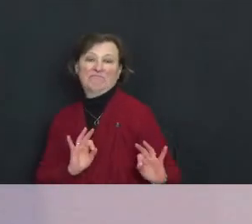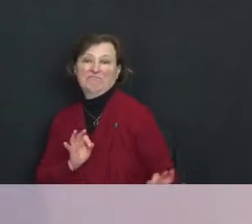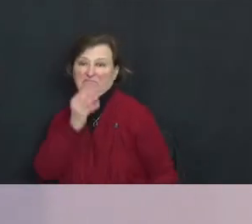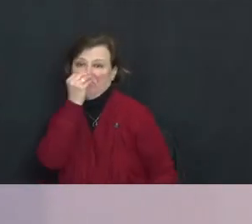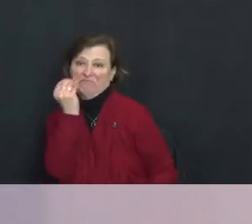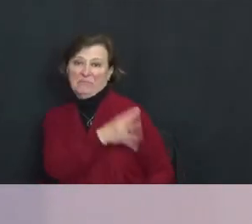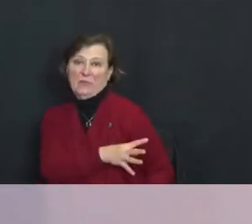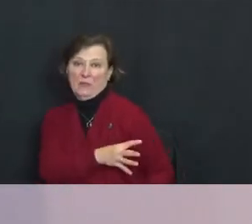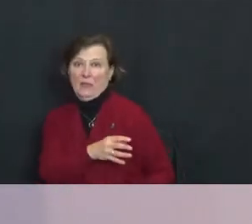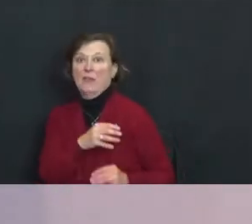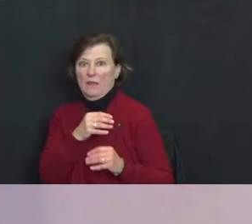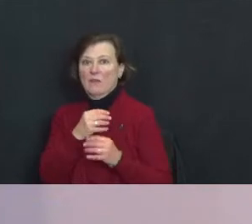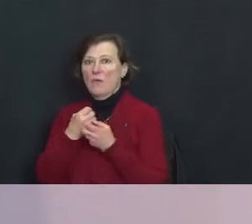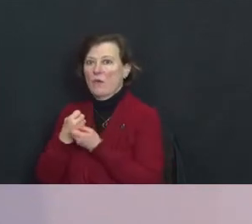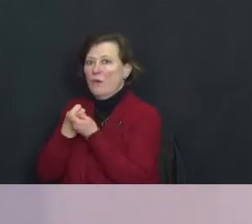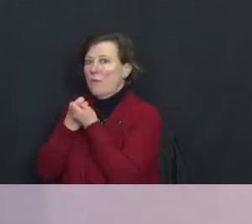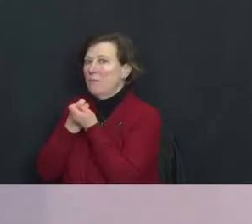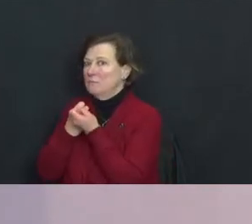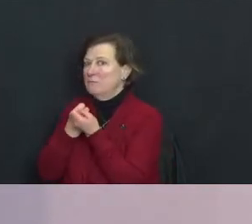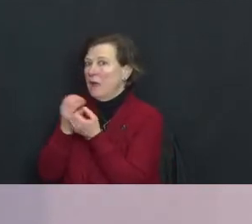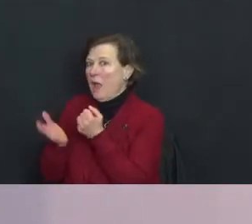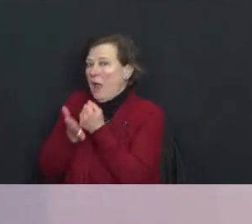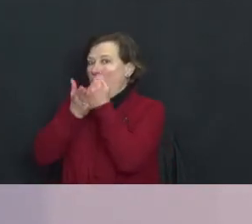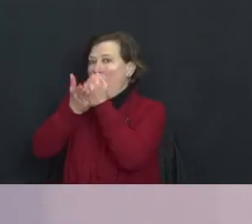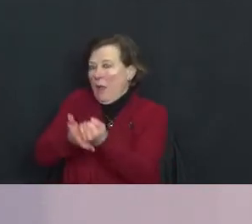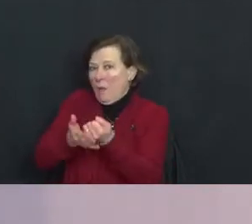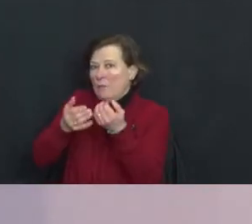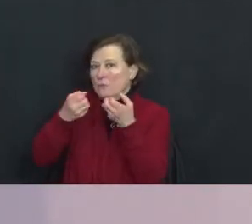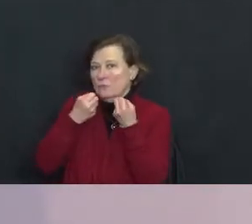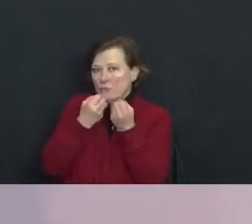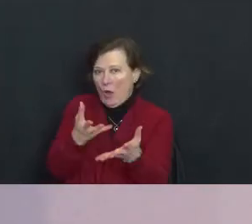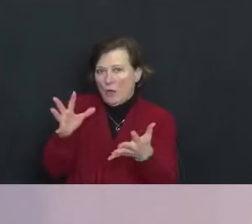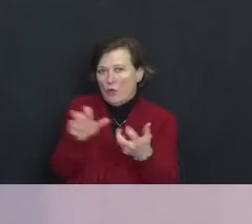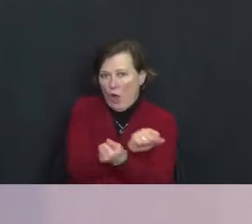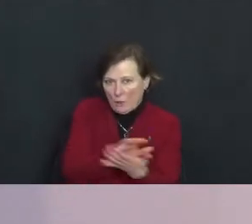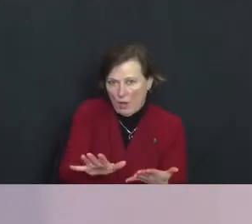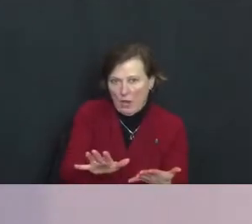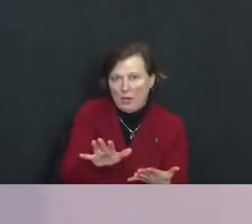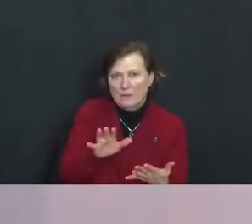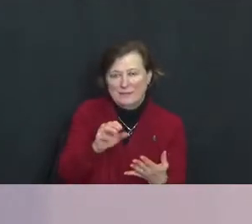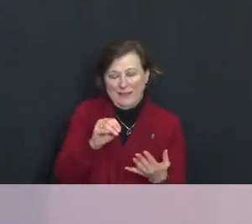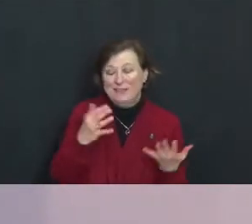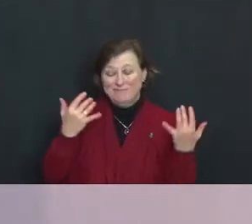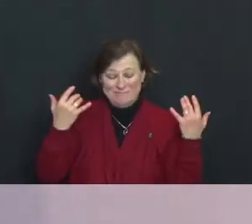Holocaust to happen and they knew it and it was too late, it was too late.